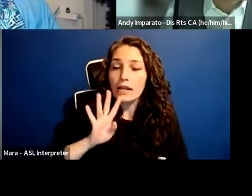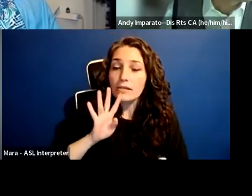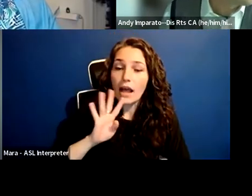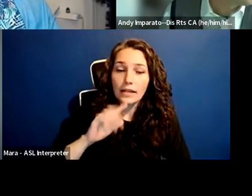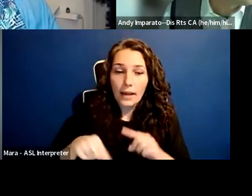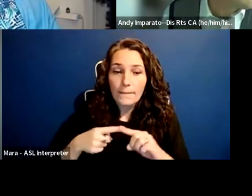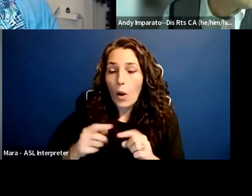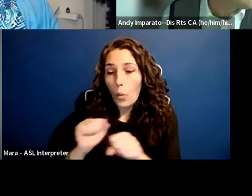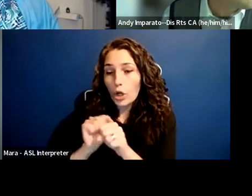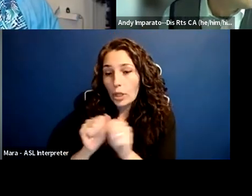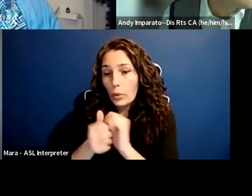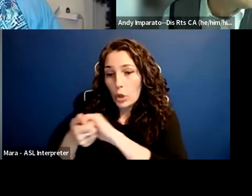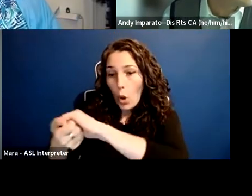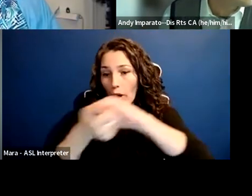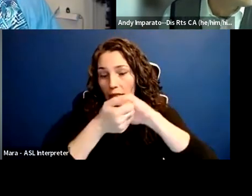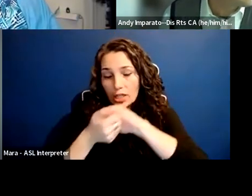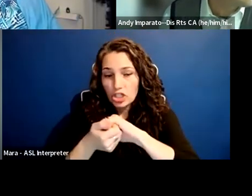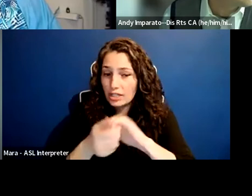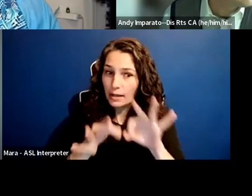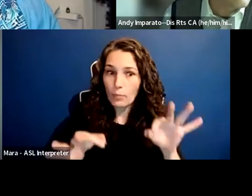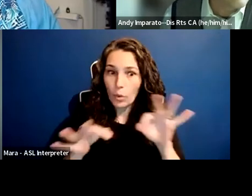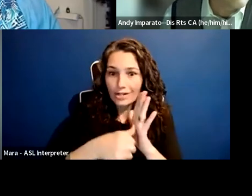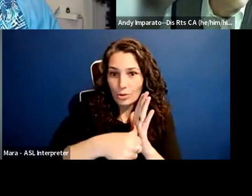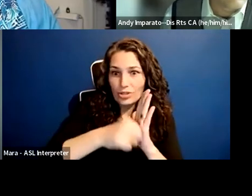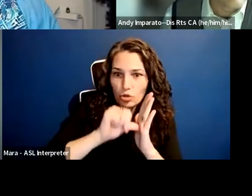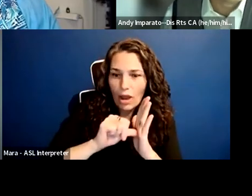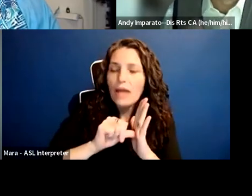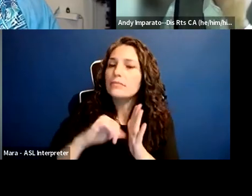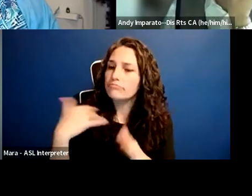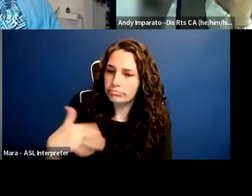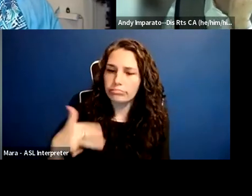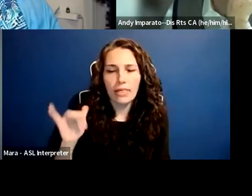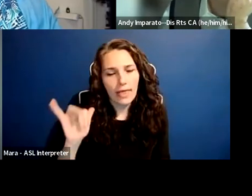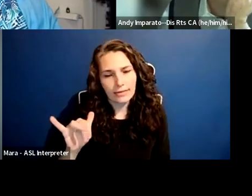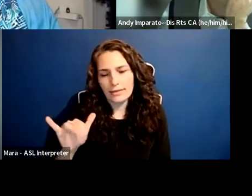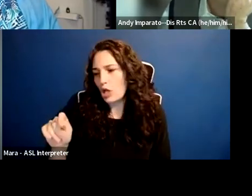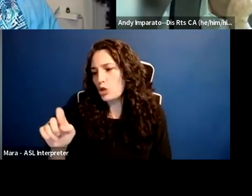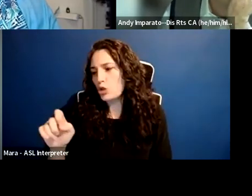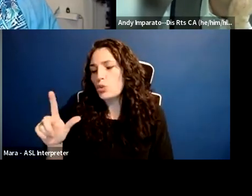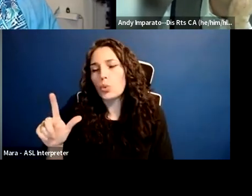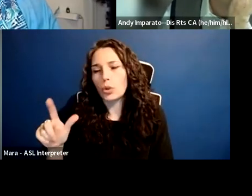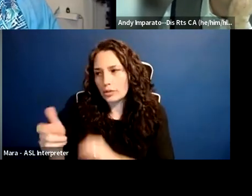what an essential tool that is for a number of reasons.